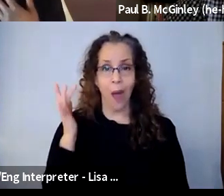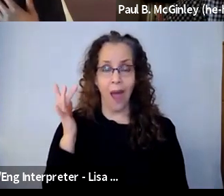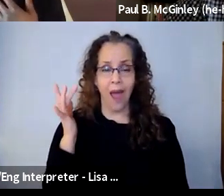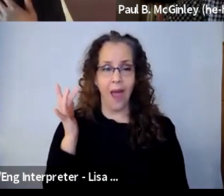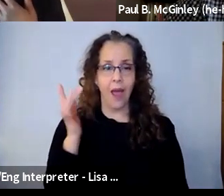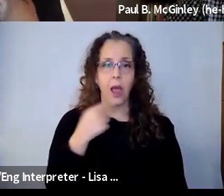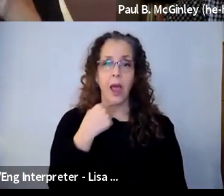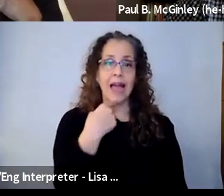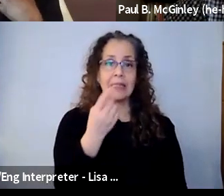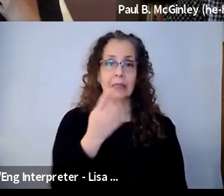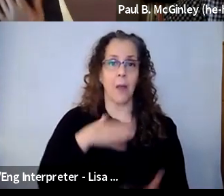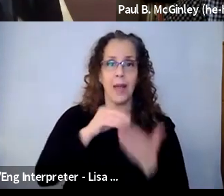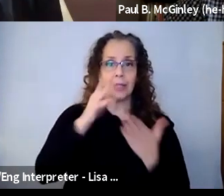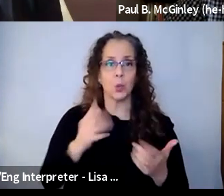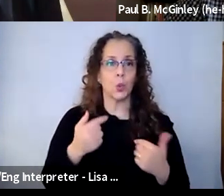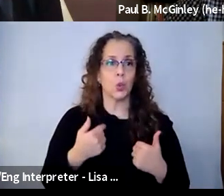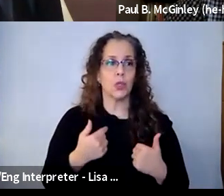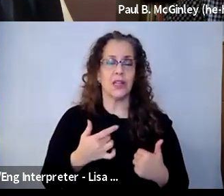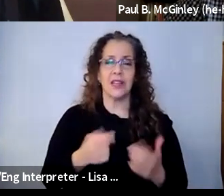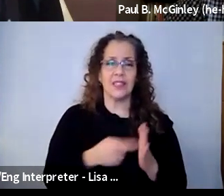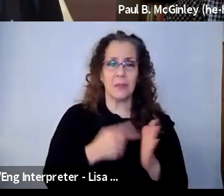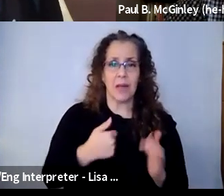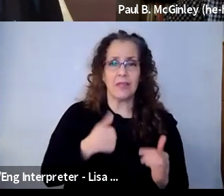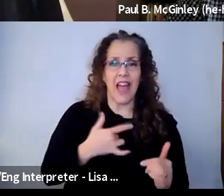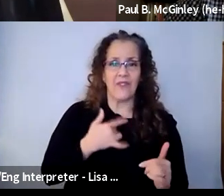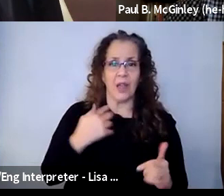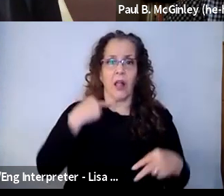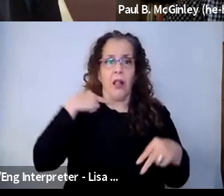feel vulnerable. And this is the reason why I'm feeling vulnerable. I'm not sure, maybe you're going to help me through